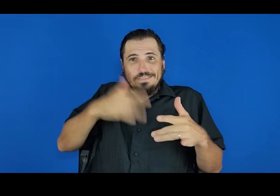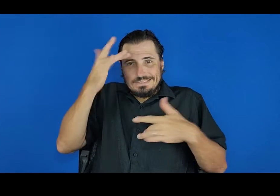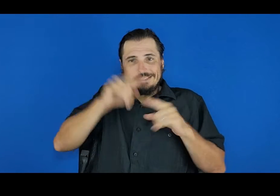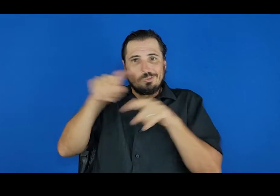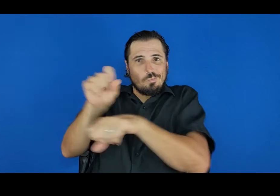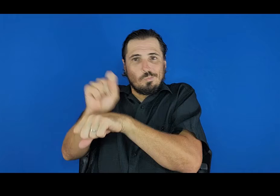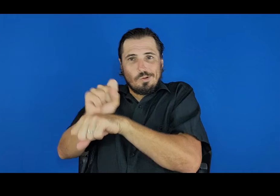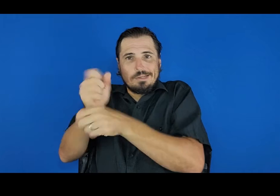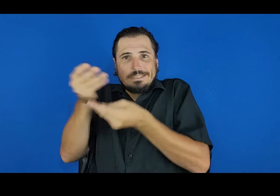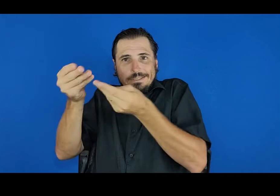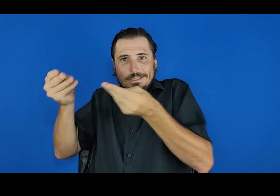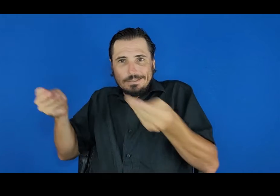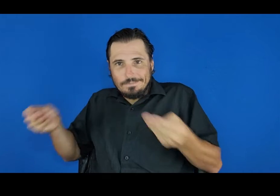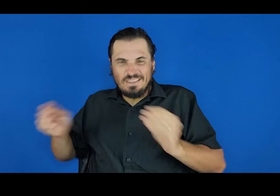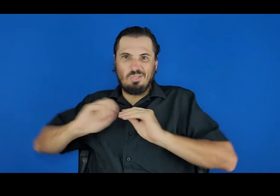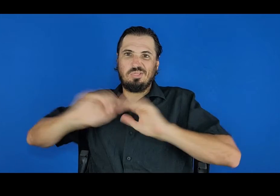symptoms and got his or her colleagues sick